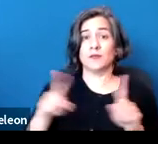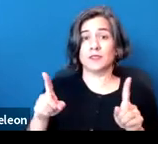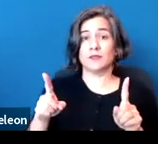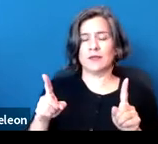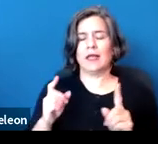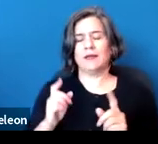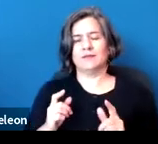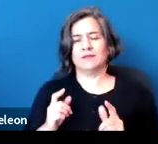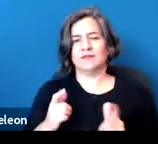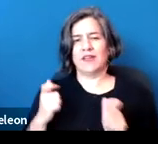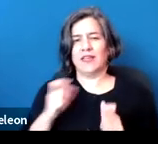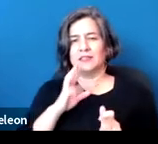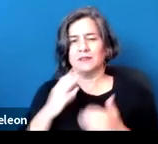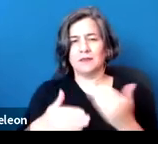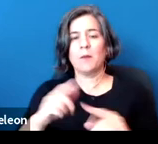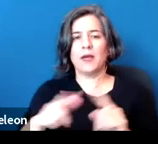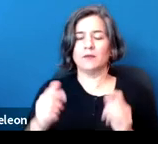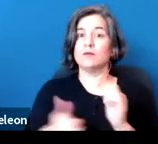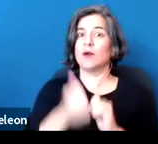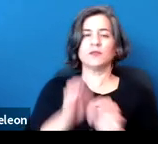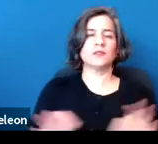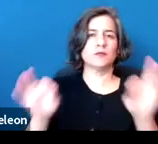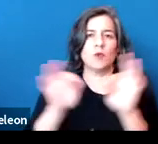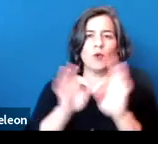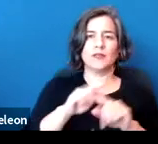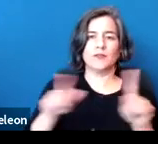but just to flag the most important difference under California law --